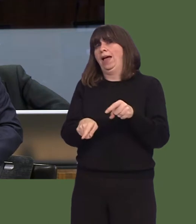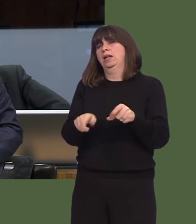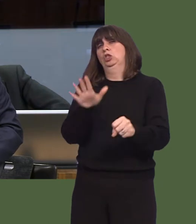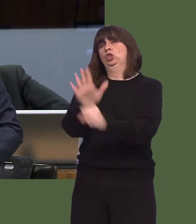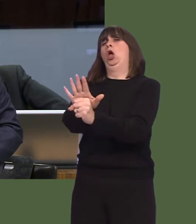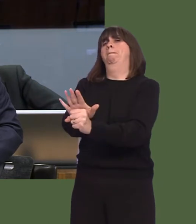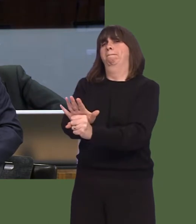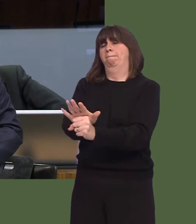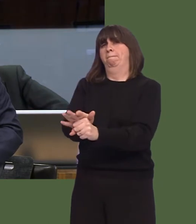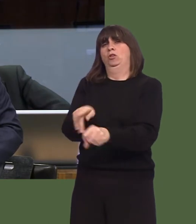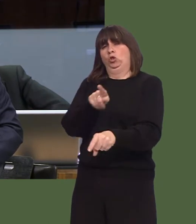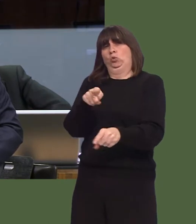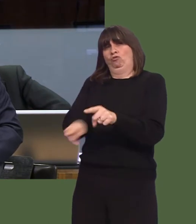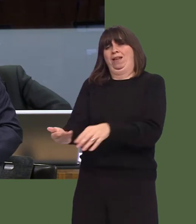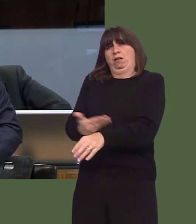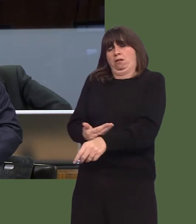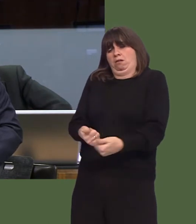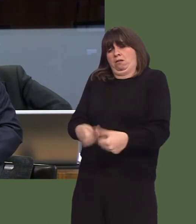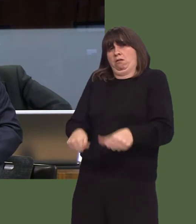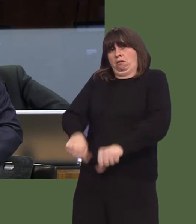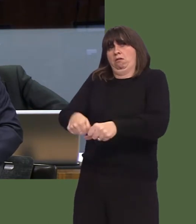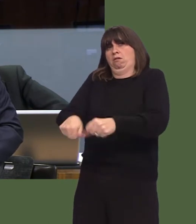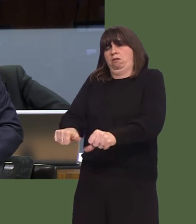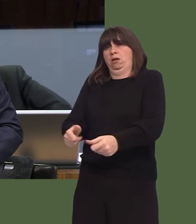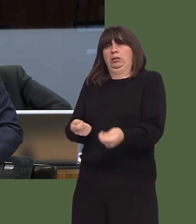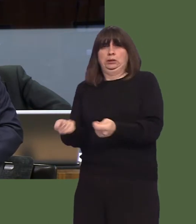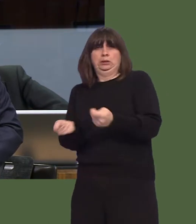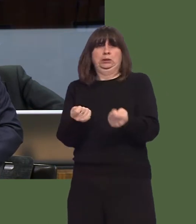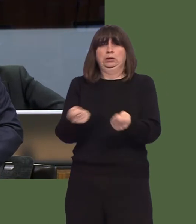to stop some of these unique events that have been happening in Walesóthat are specific